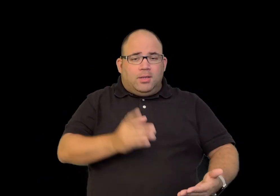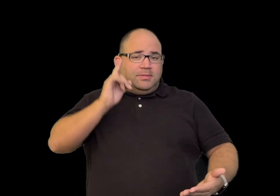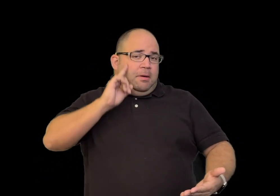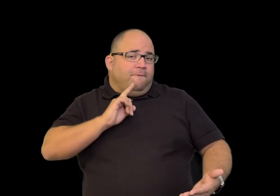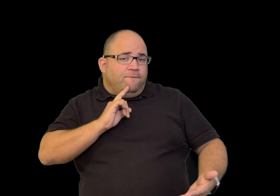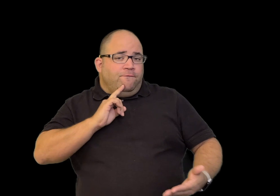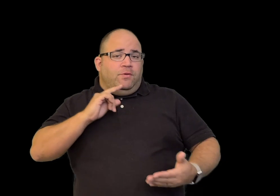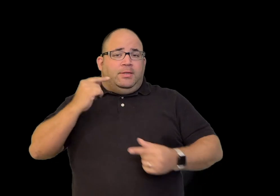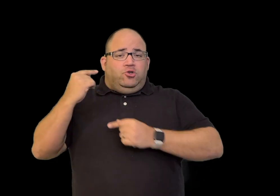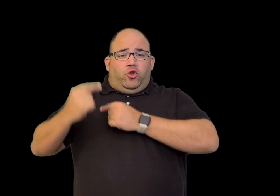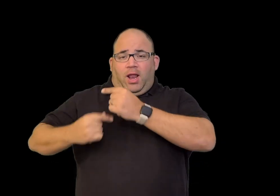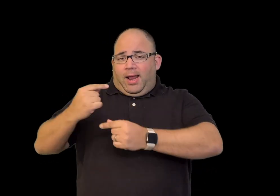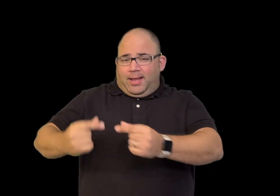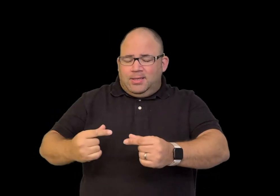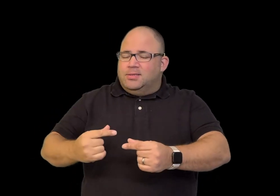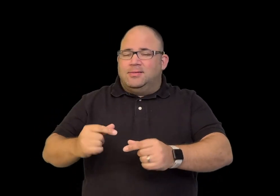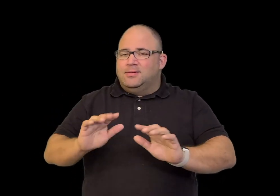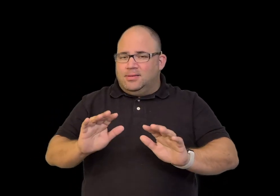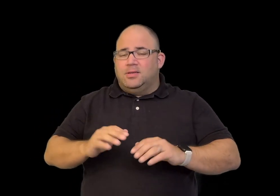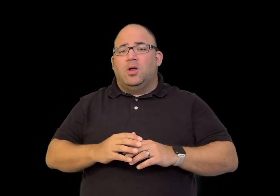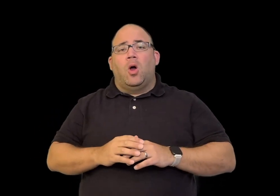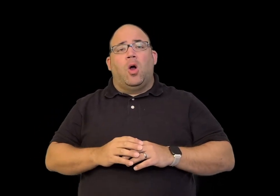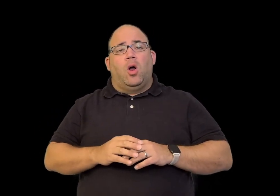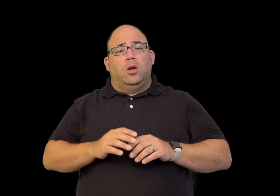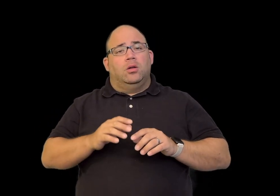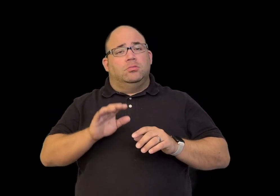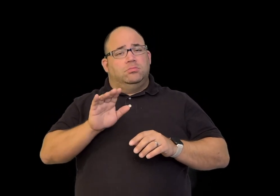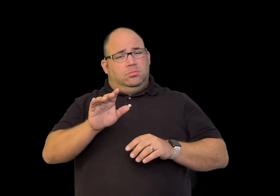Lambert not only brought his deaf genetics over,